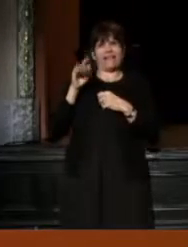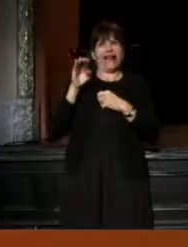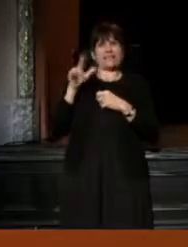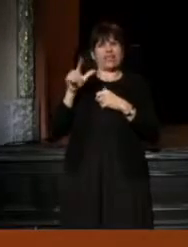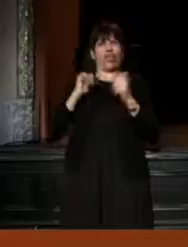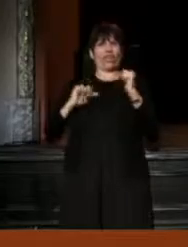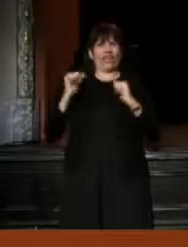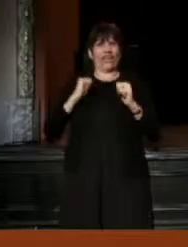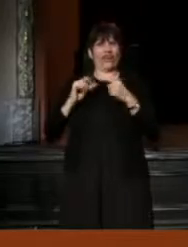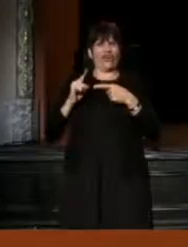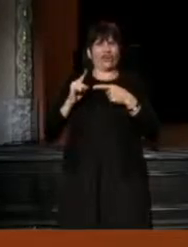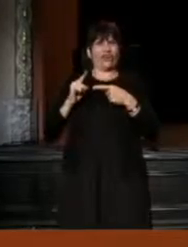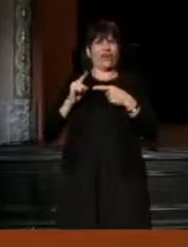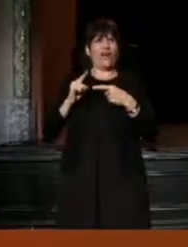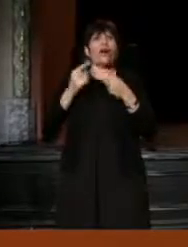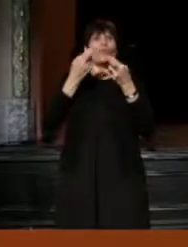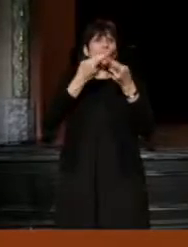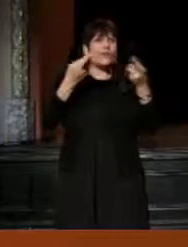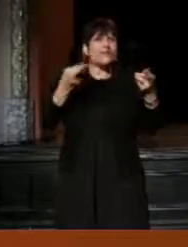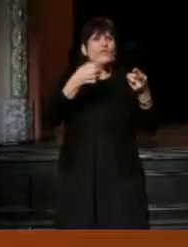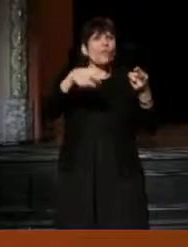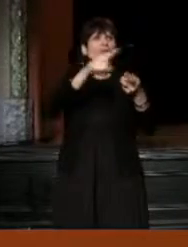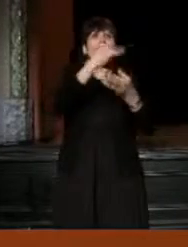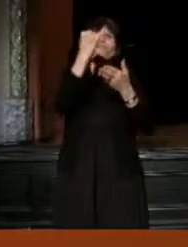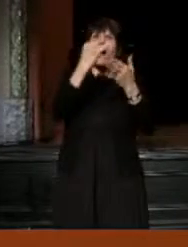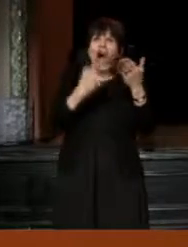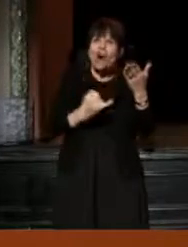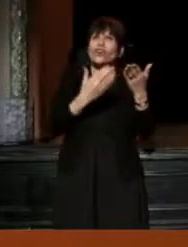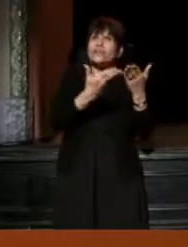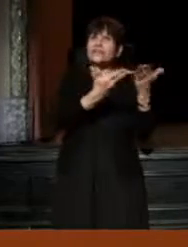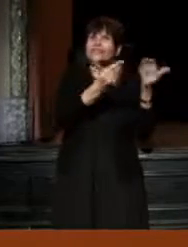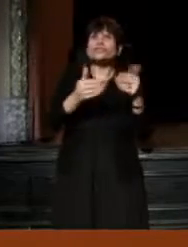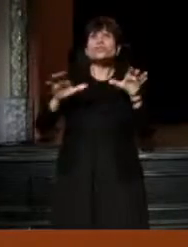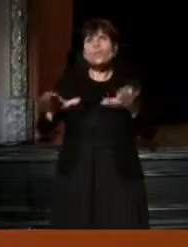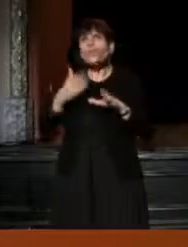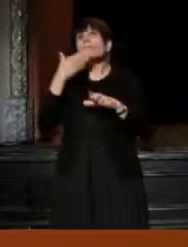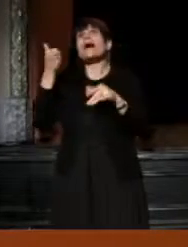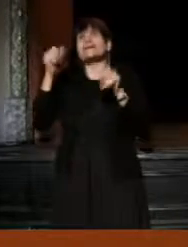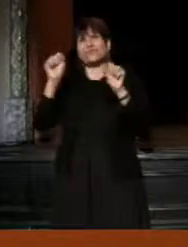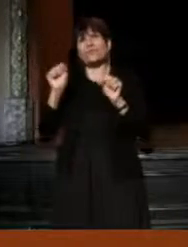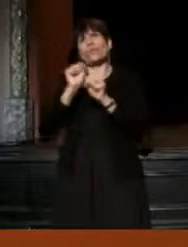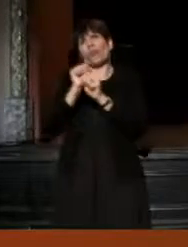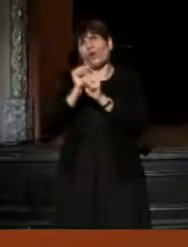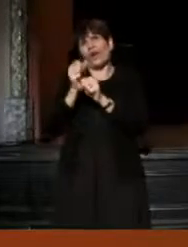unless they were the resources of the artists to be able to do the best work they could do.